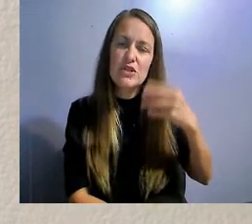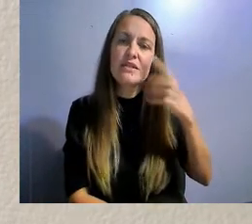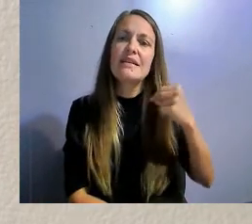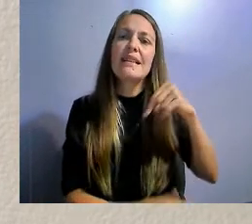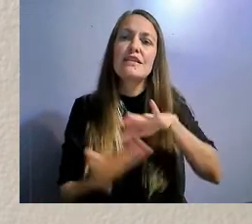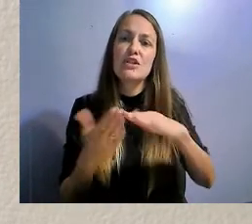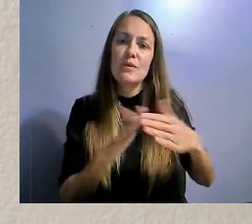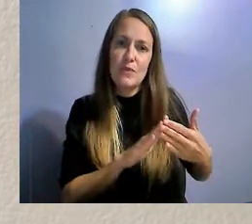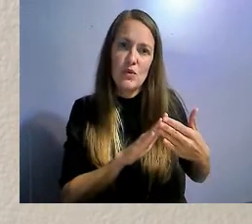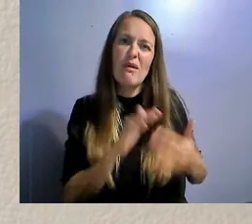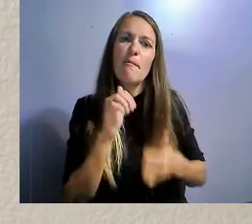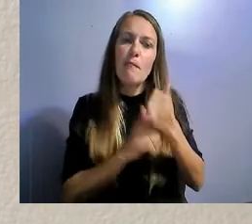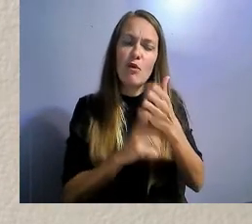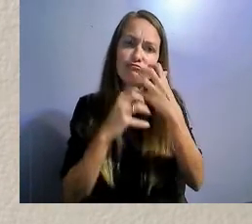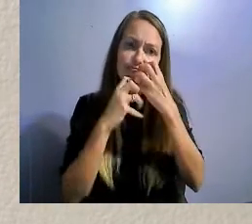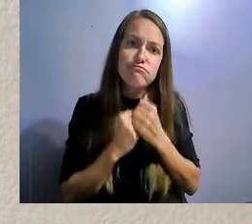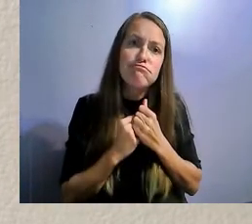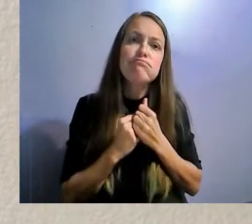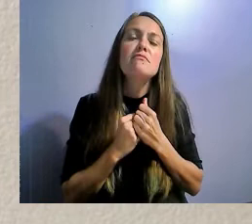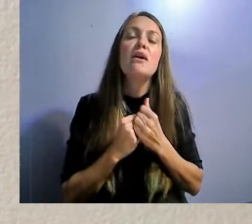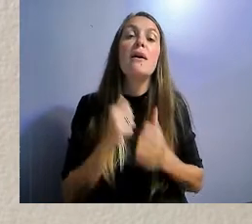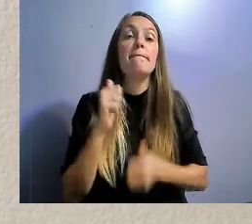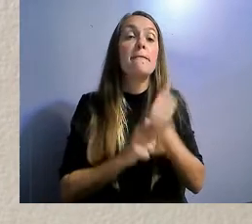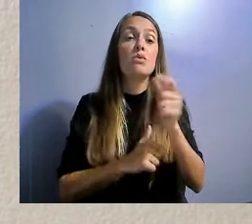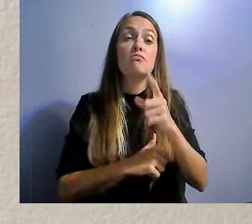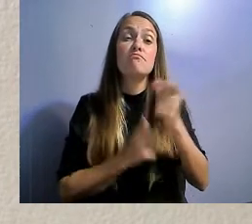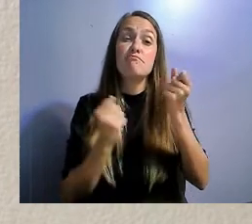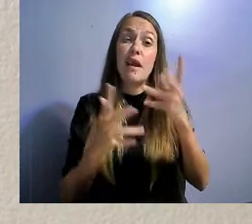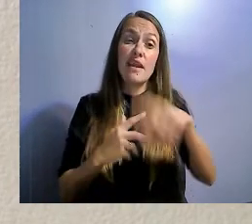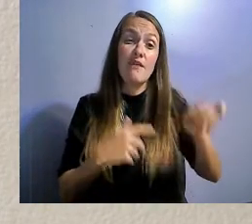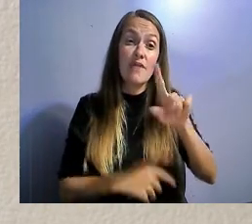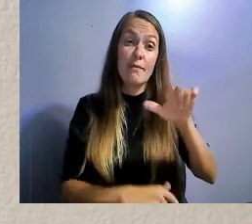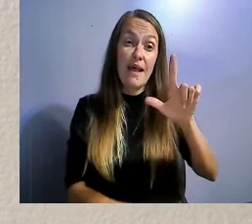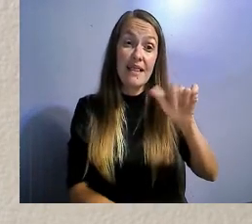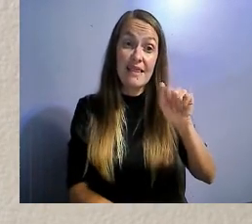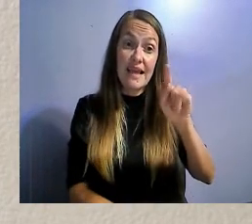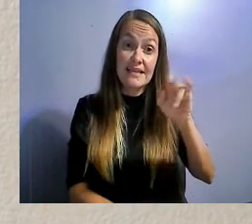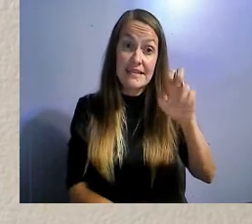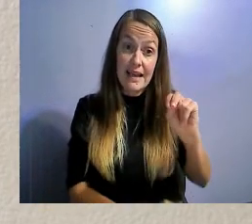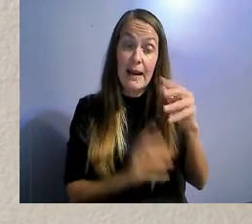There is this community that reaches out to us who has their